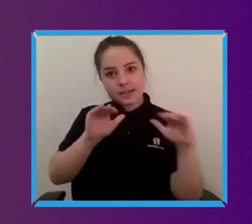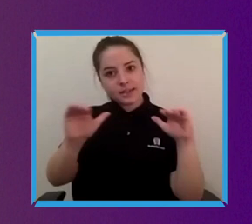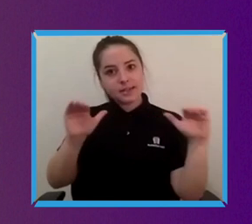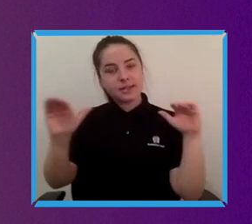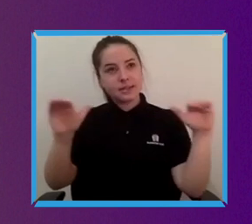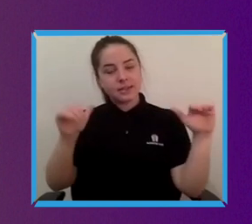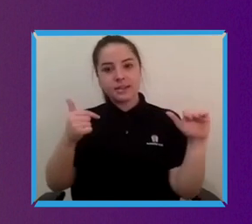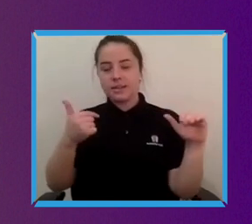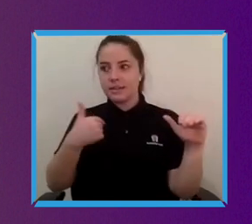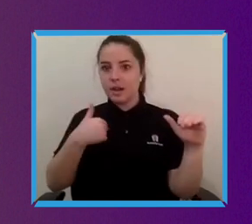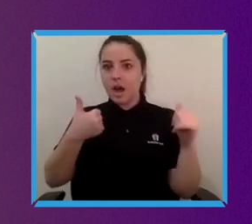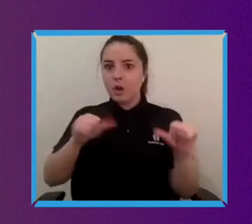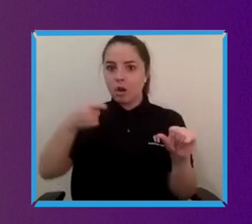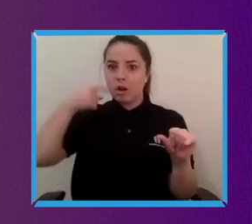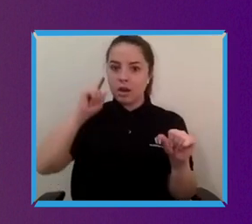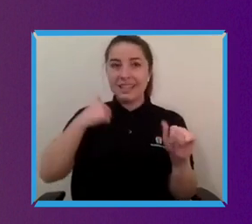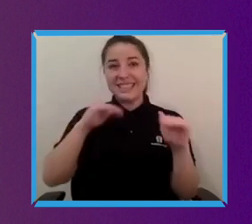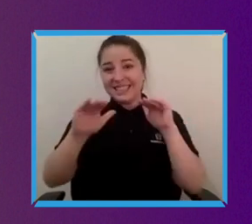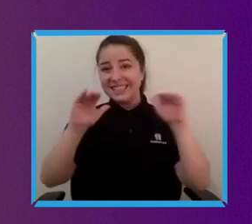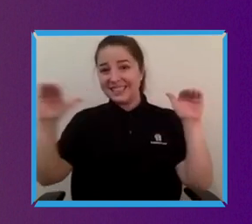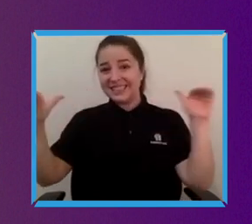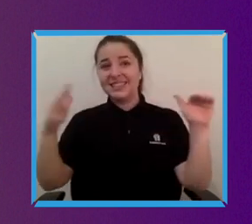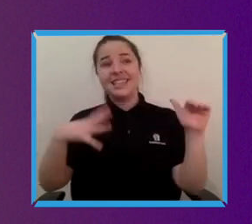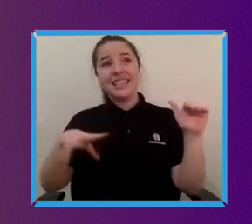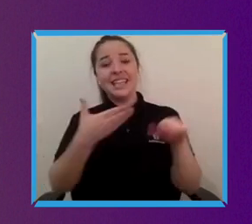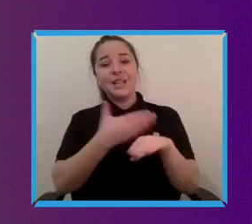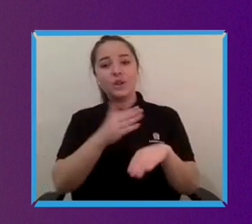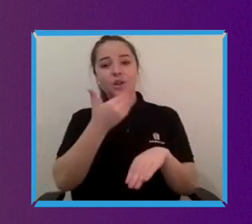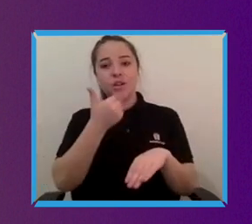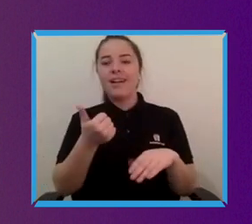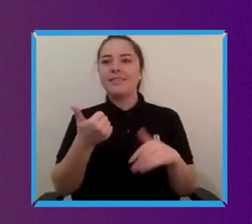so on over time that's that's created that. The other way